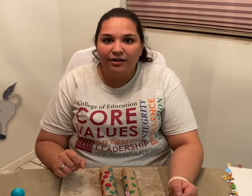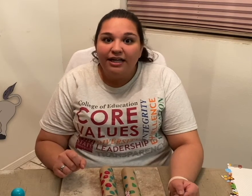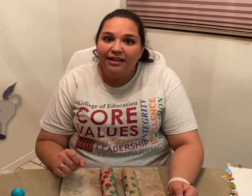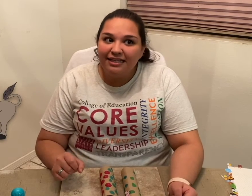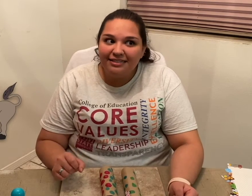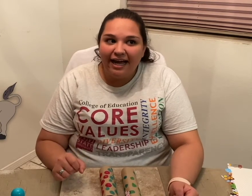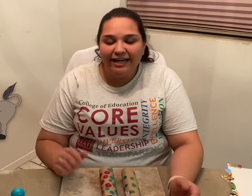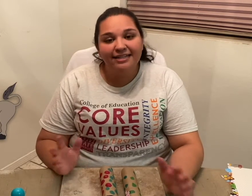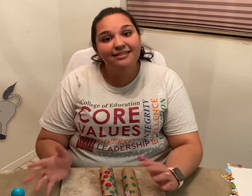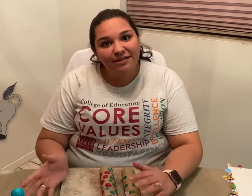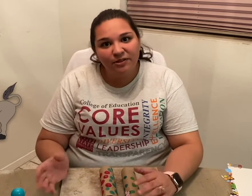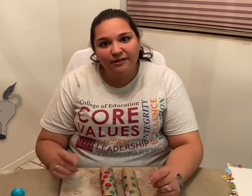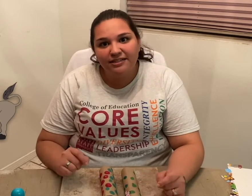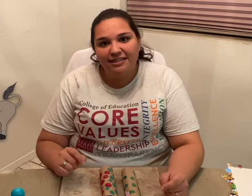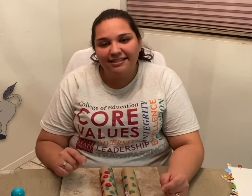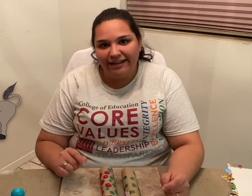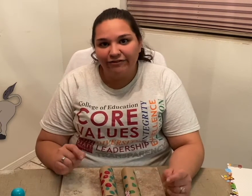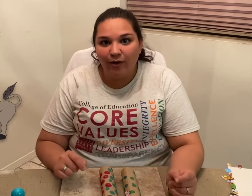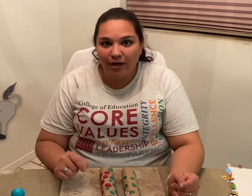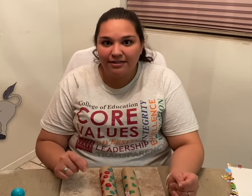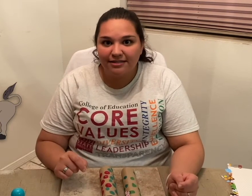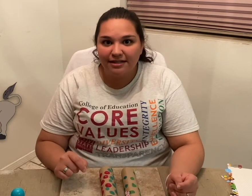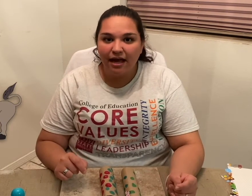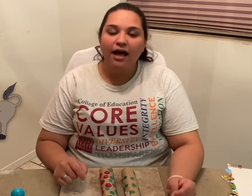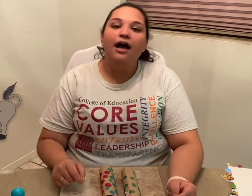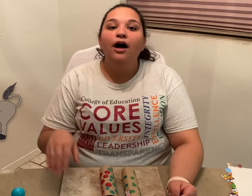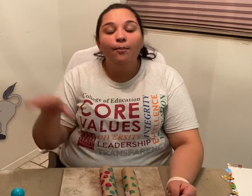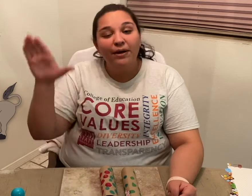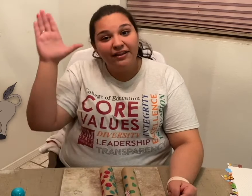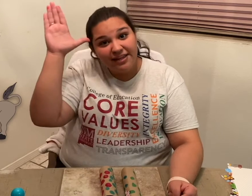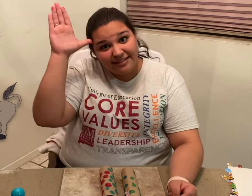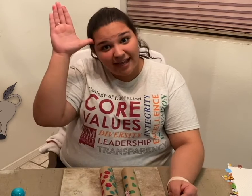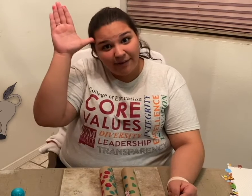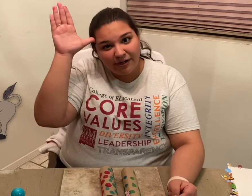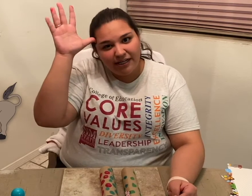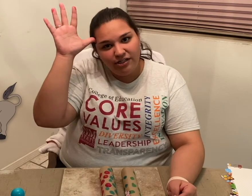this sign is similar to the sign for horse, but this time we're going to use